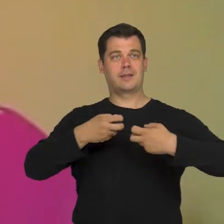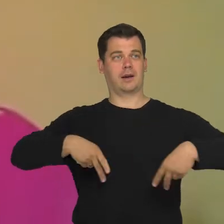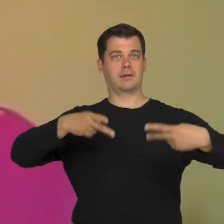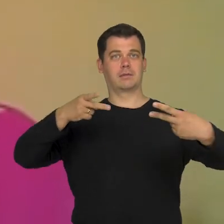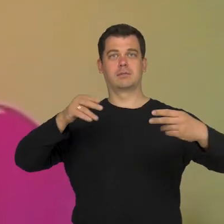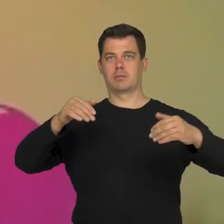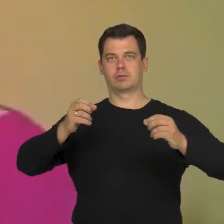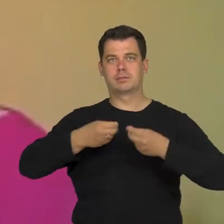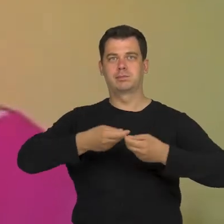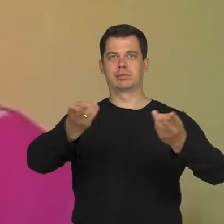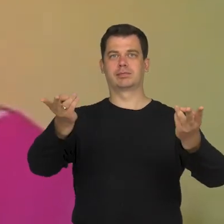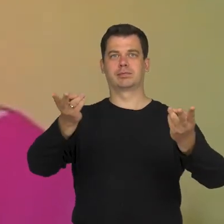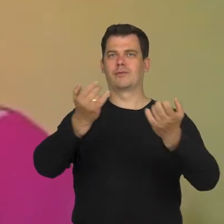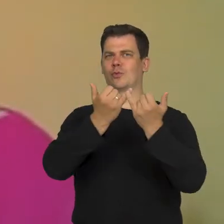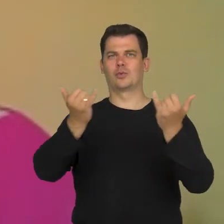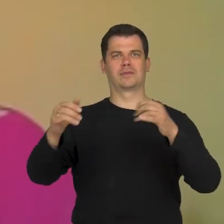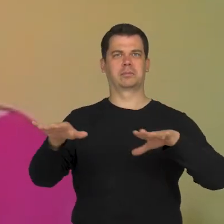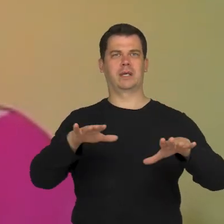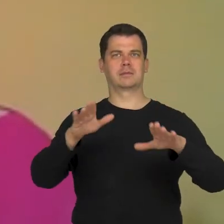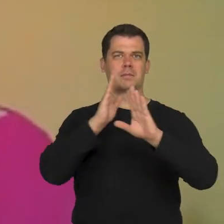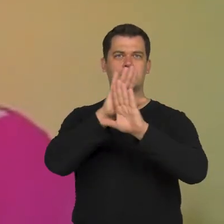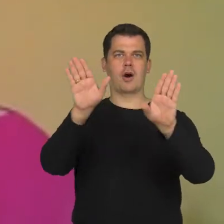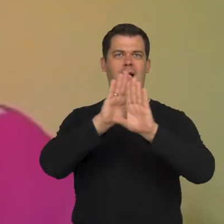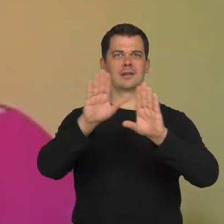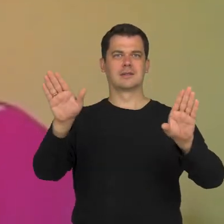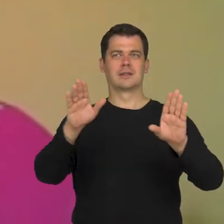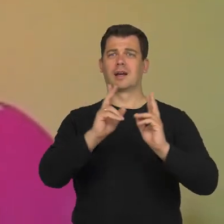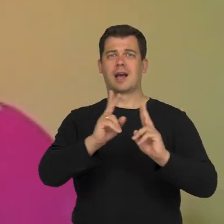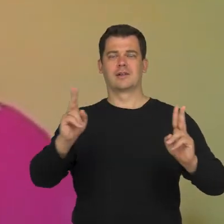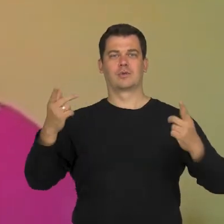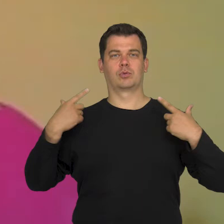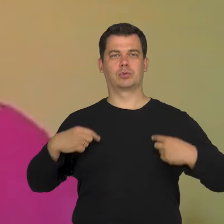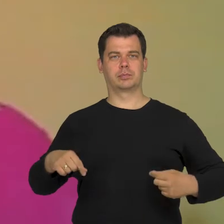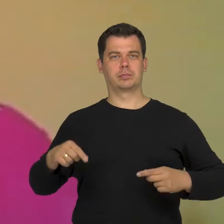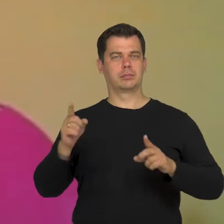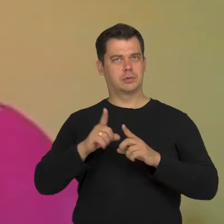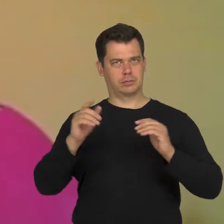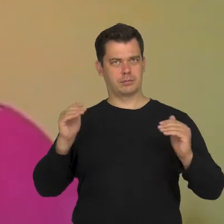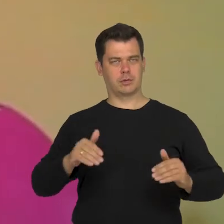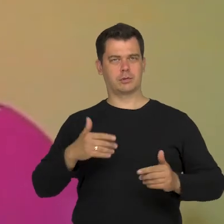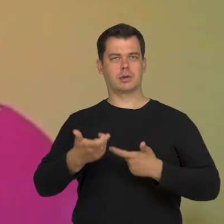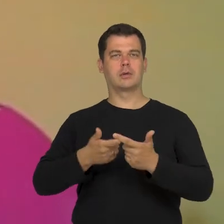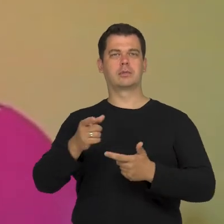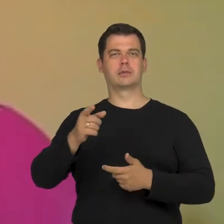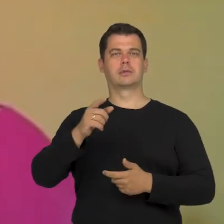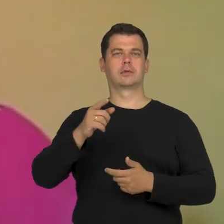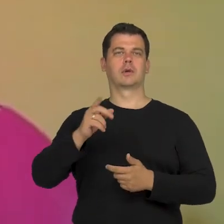different places, reach different people this is something that people with alternative mobility can do as well.